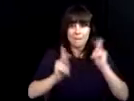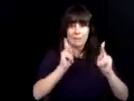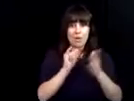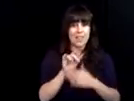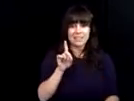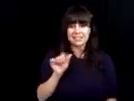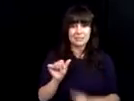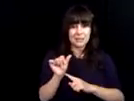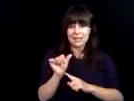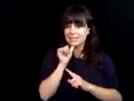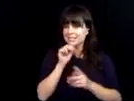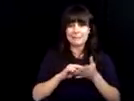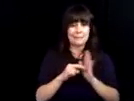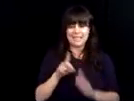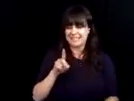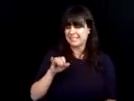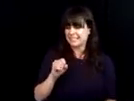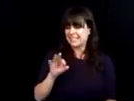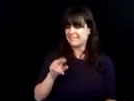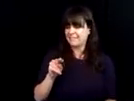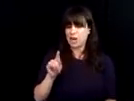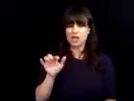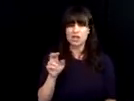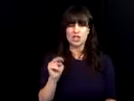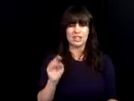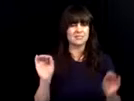and may you continue to inform